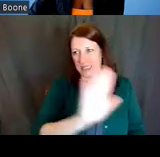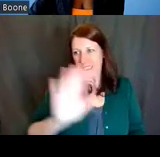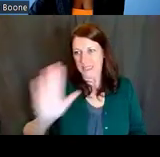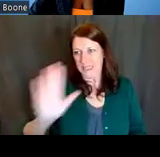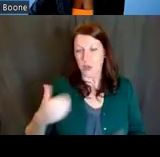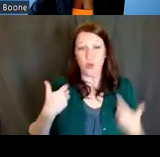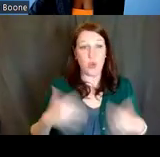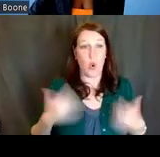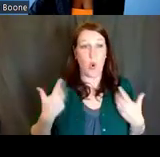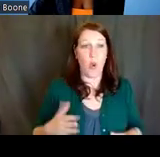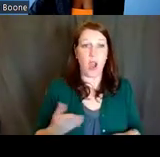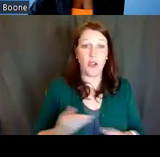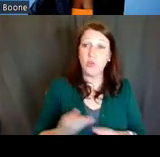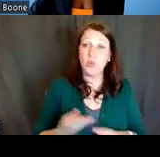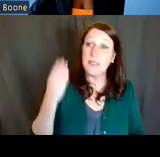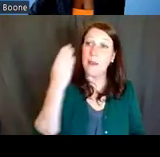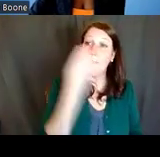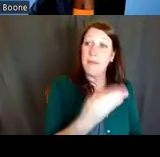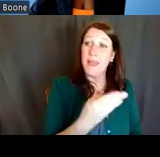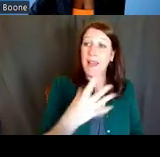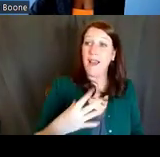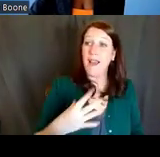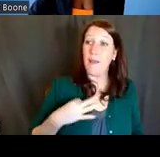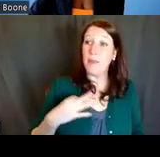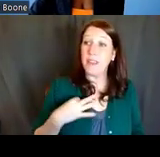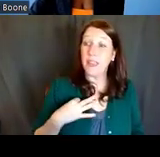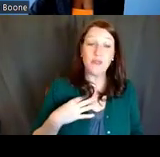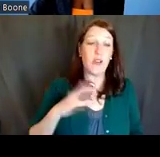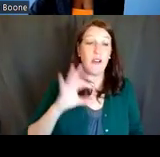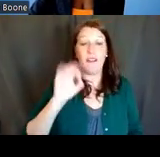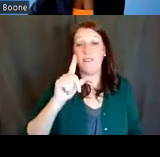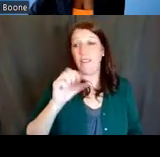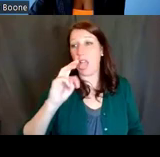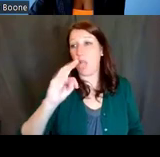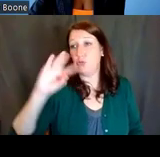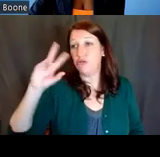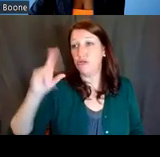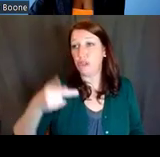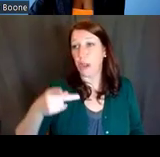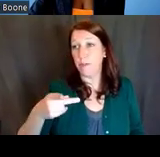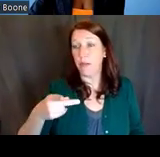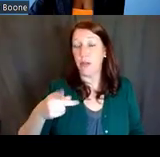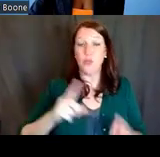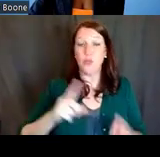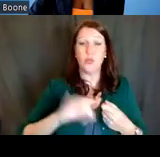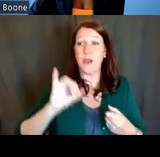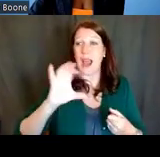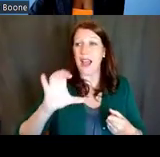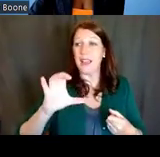is to submit a grant application or a fellowship application to an institute or a center that is not interested in funding